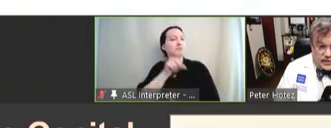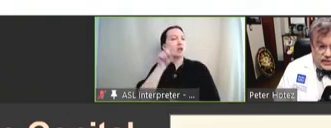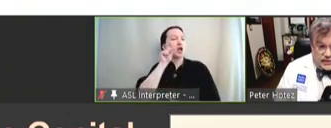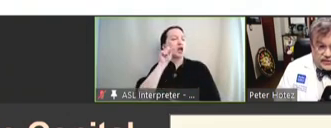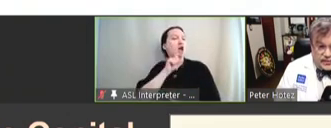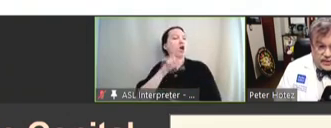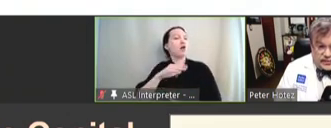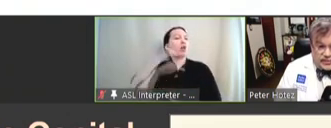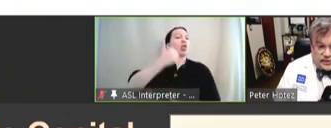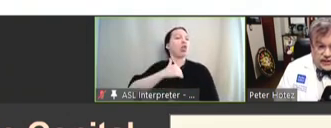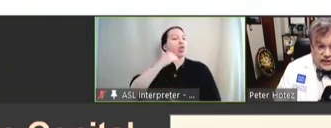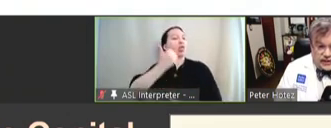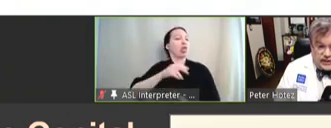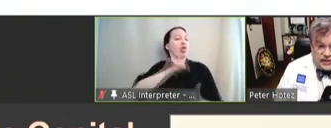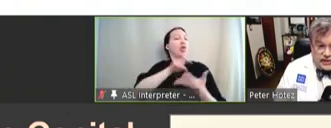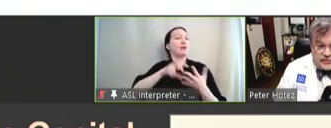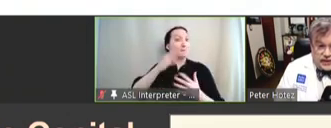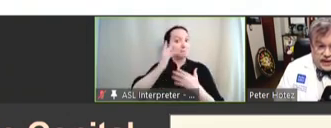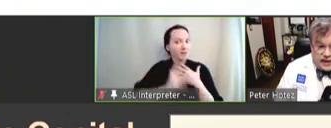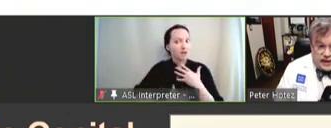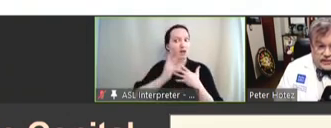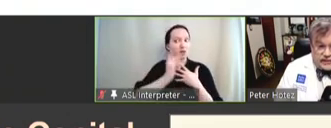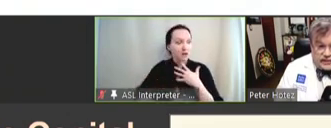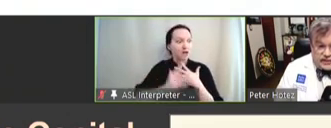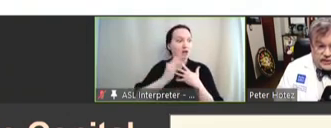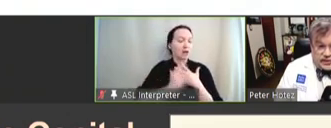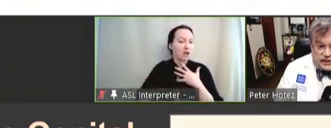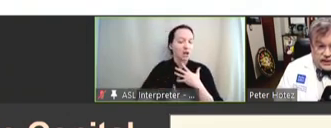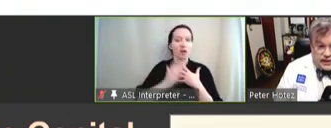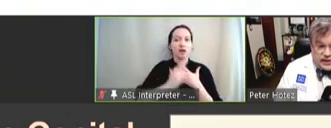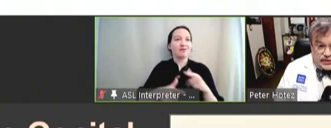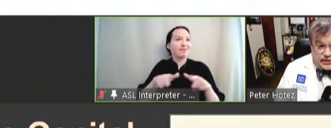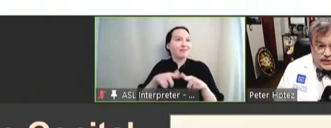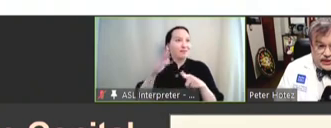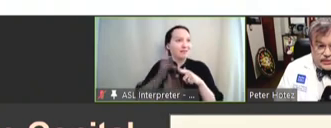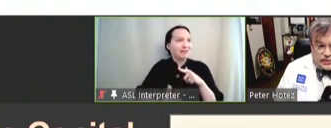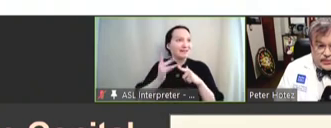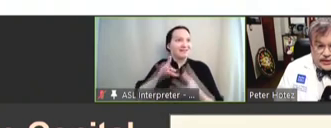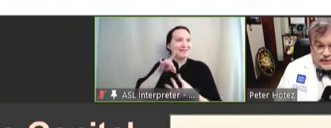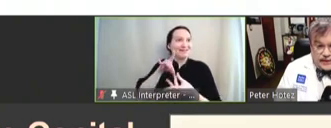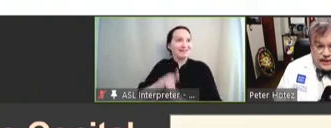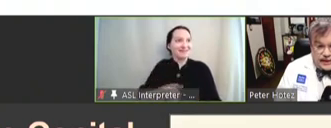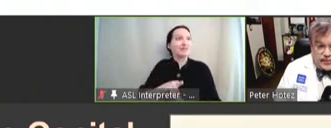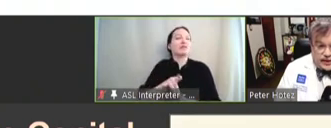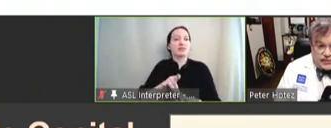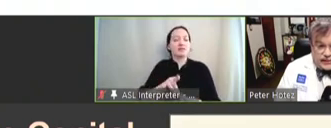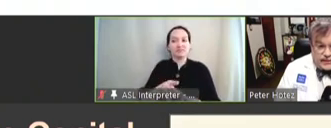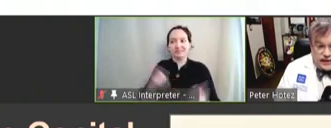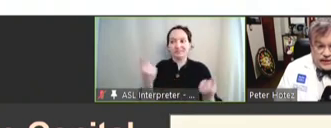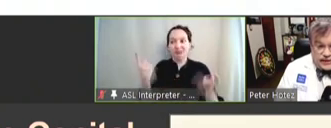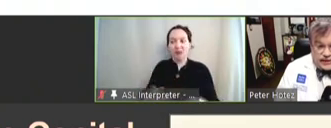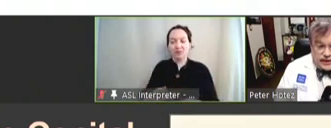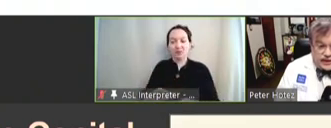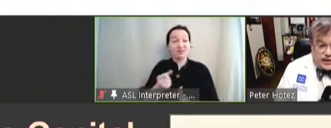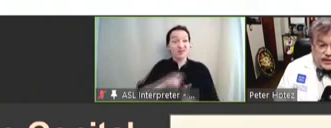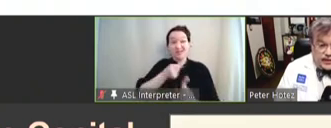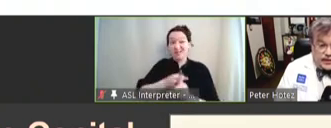because of the vaginal bleeding that's associated with it, when in fact they become infected --